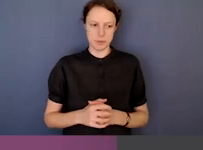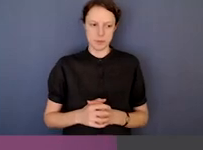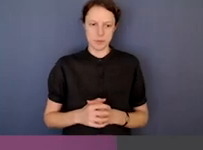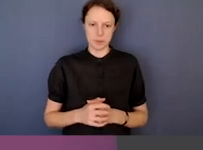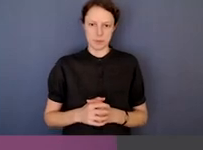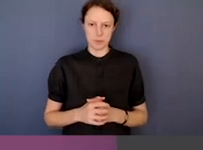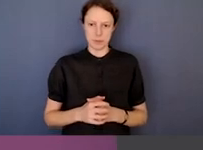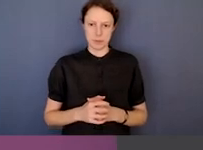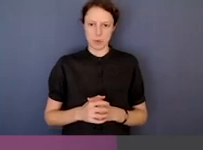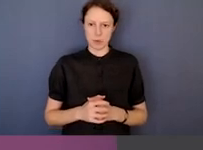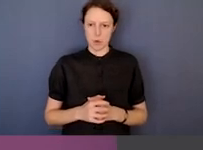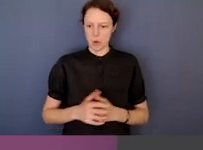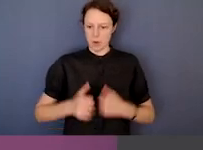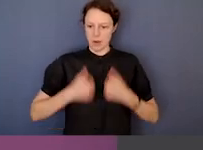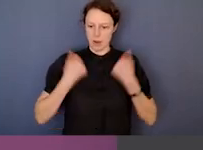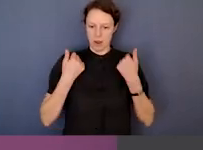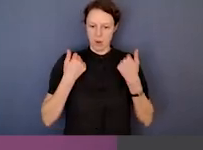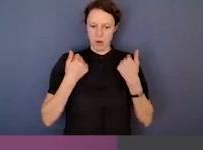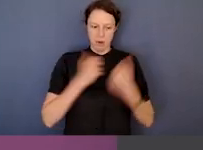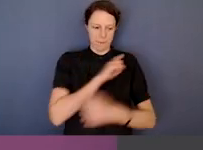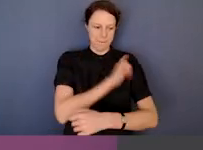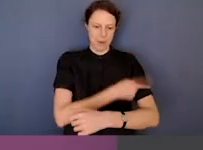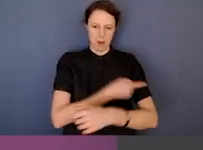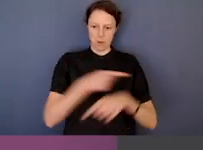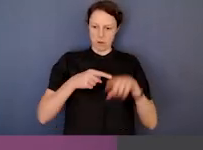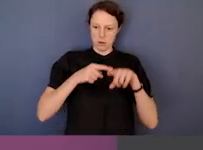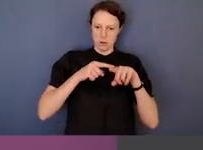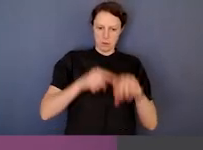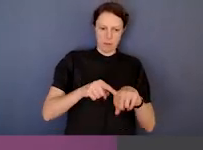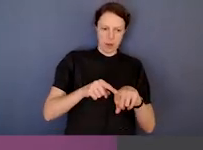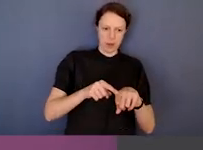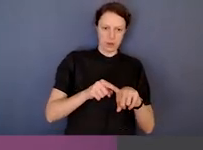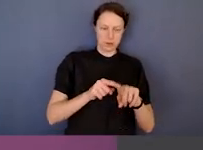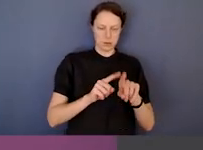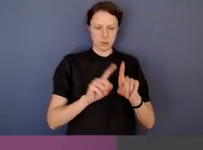So our jurisdiction depends on criteria like dishonest